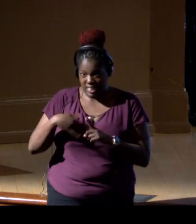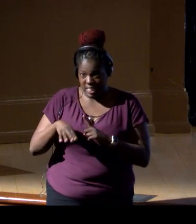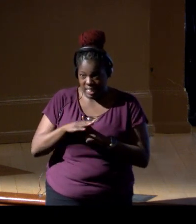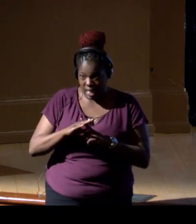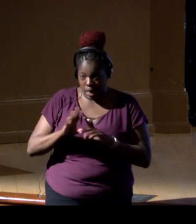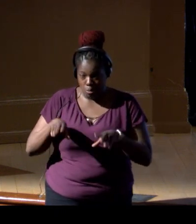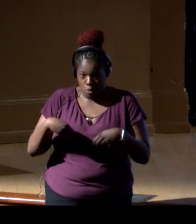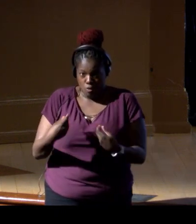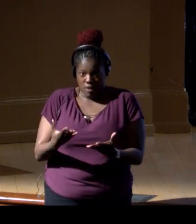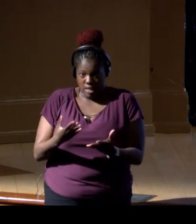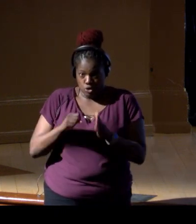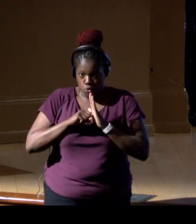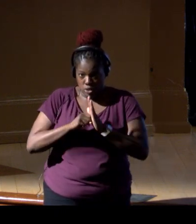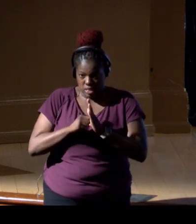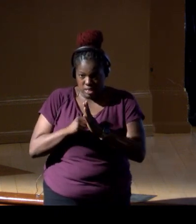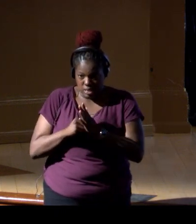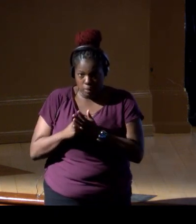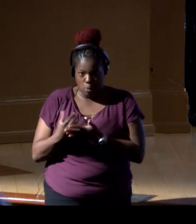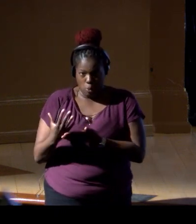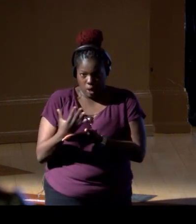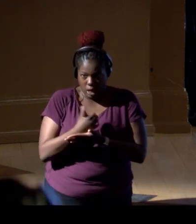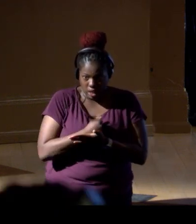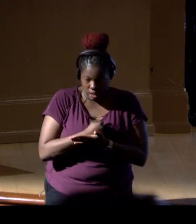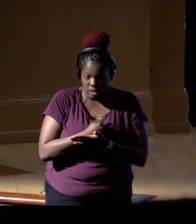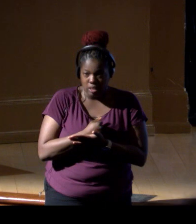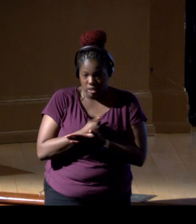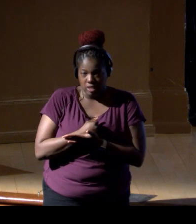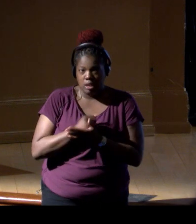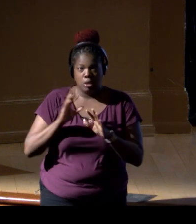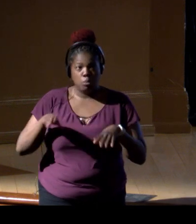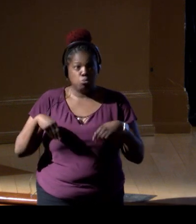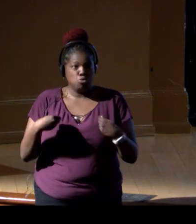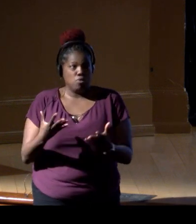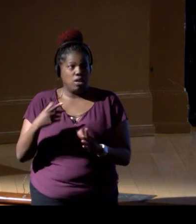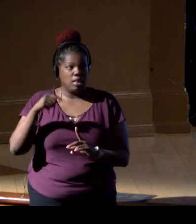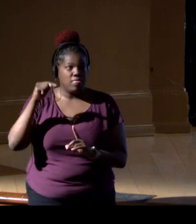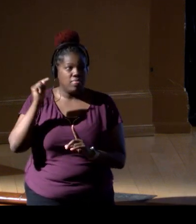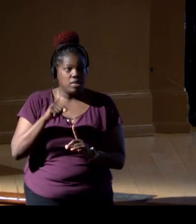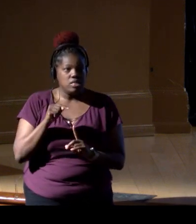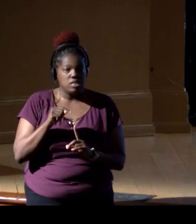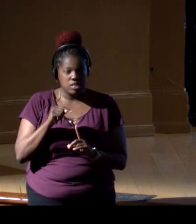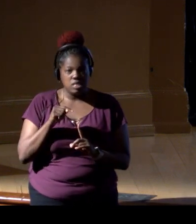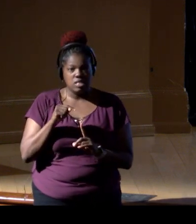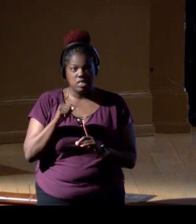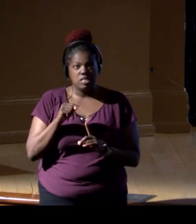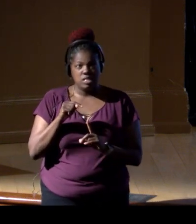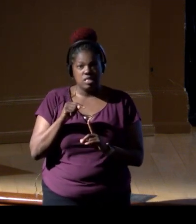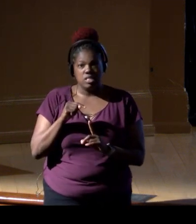to sample at a larger scale provides these practical recommendations